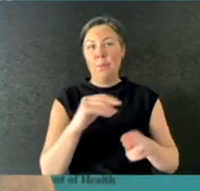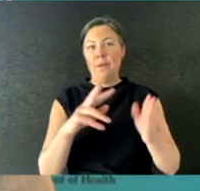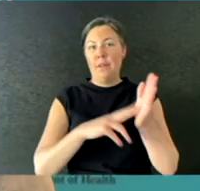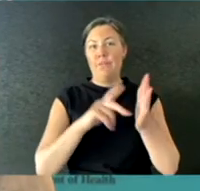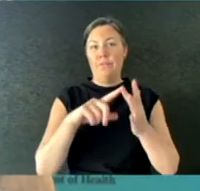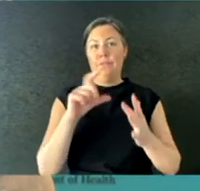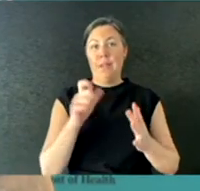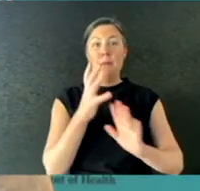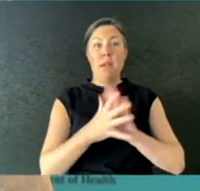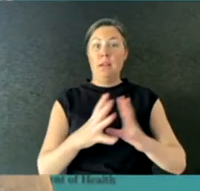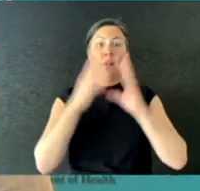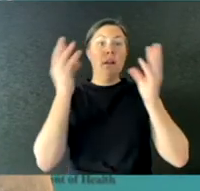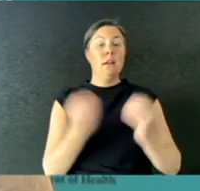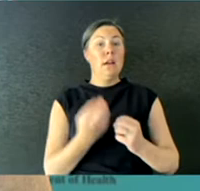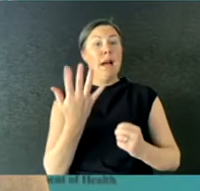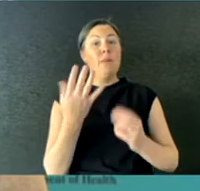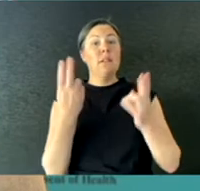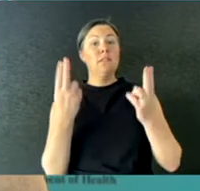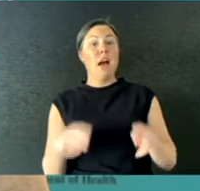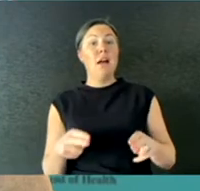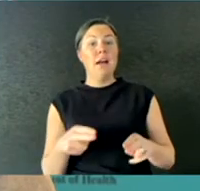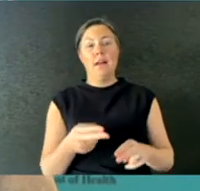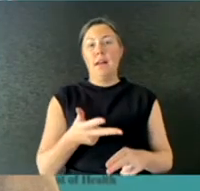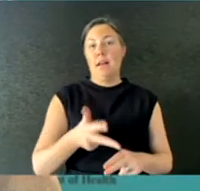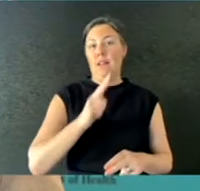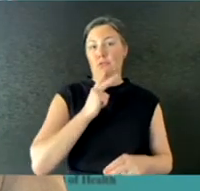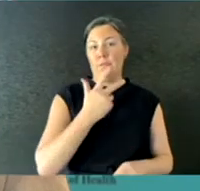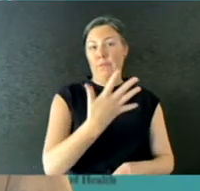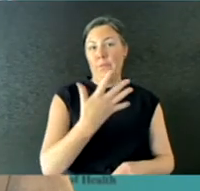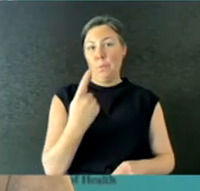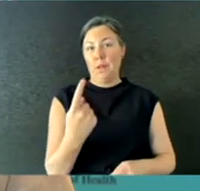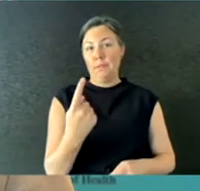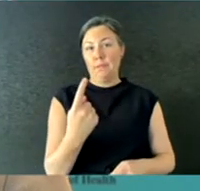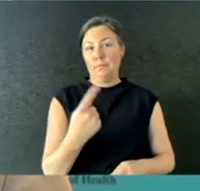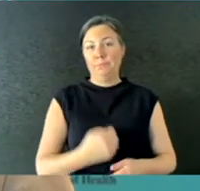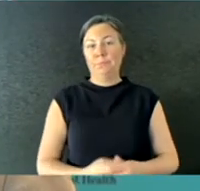number of deaths from COVID-19 to 851.